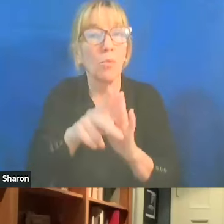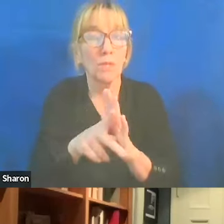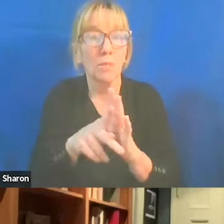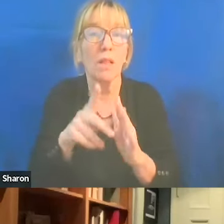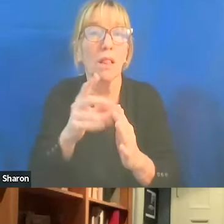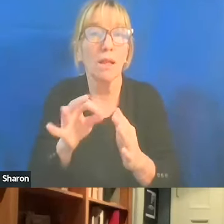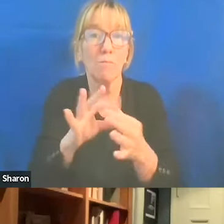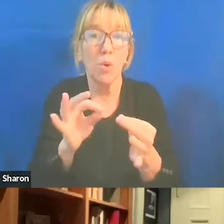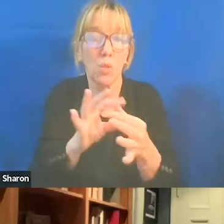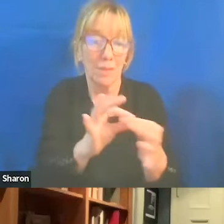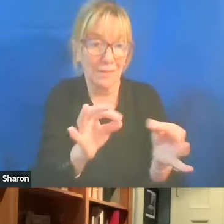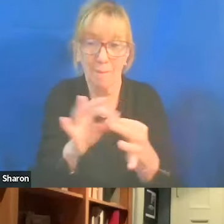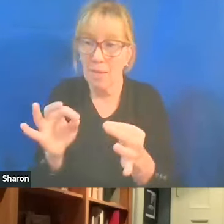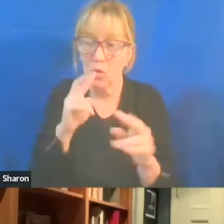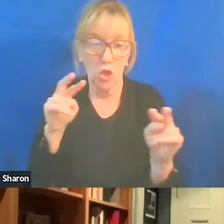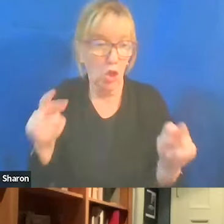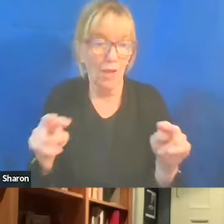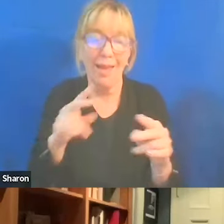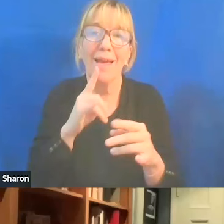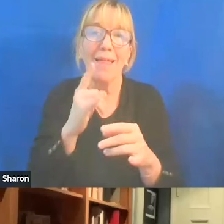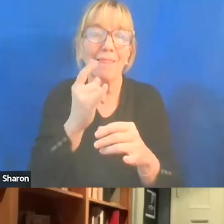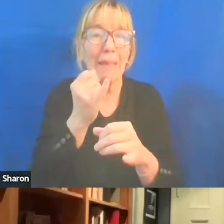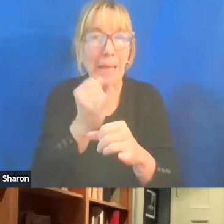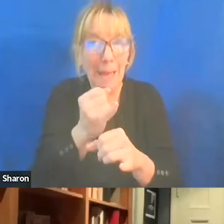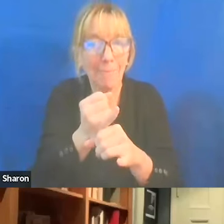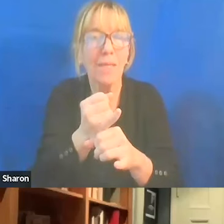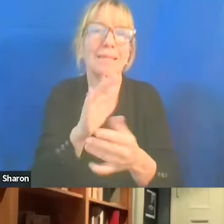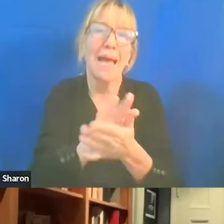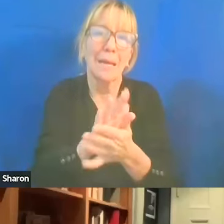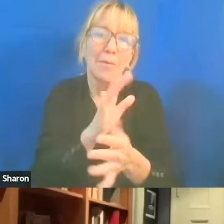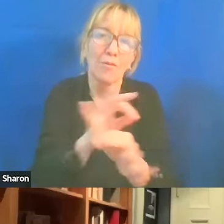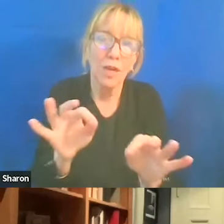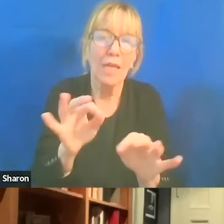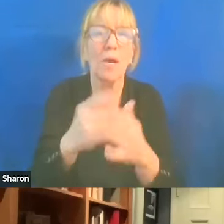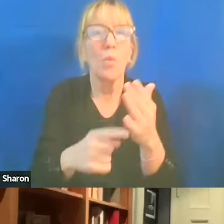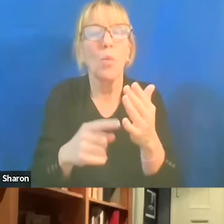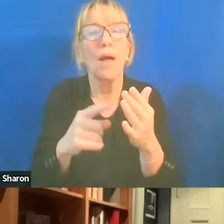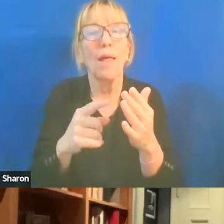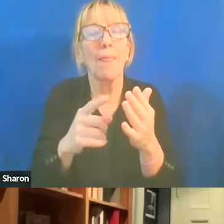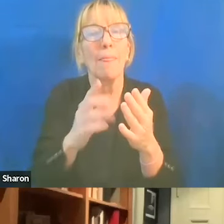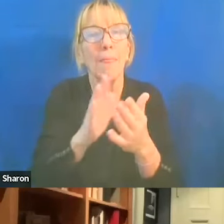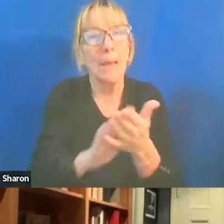was looking at the campus and academic freedom and what the campus should be. And "The Calvin Report" says that that's fine.